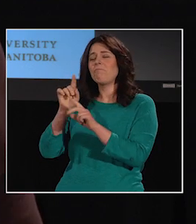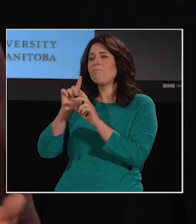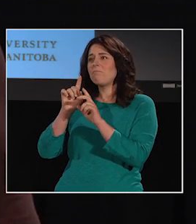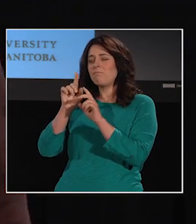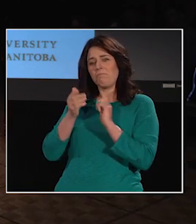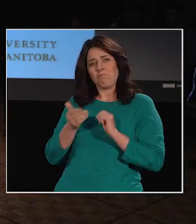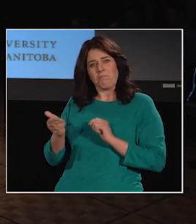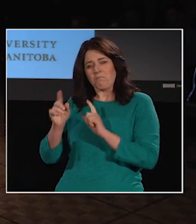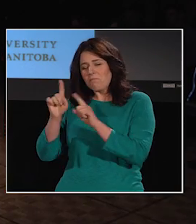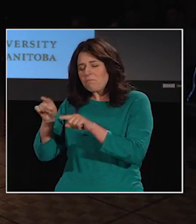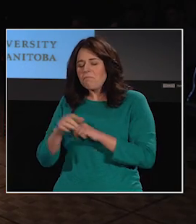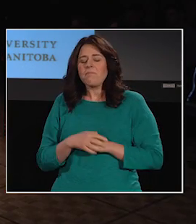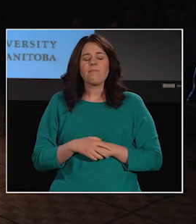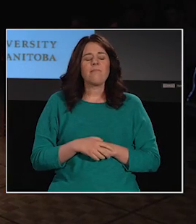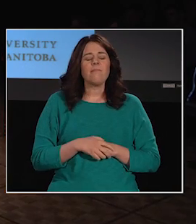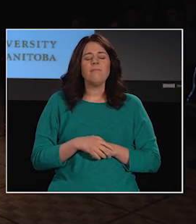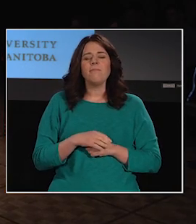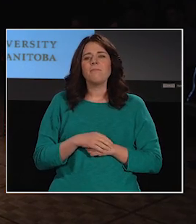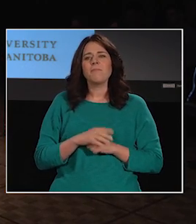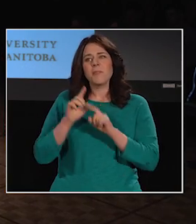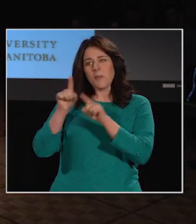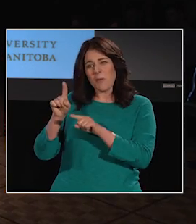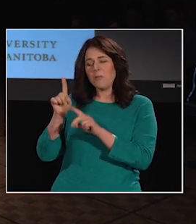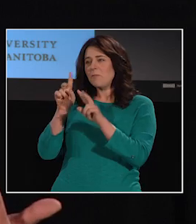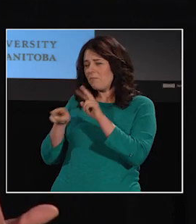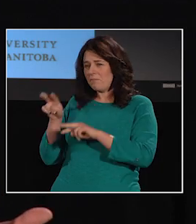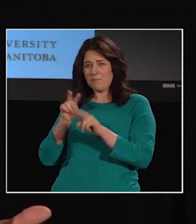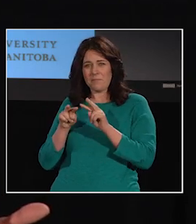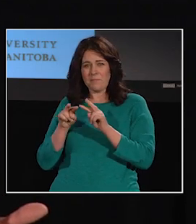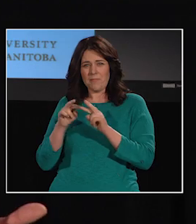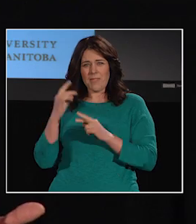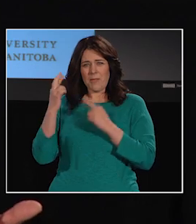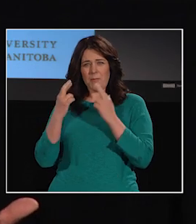And in these situations, I was the only one who needed fixing,